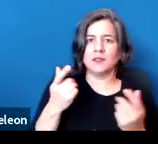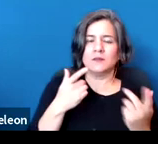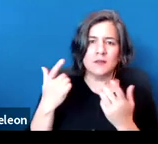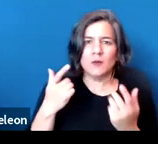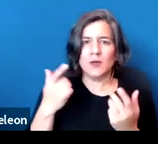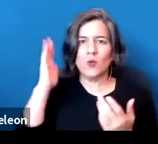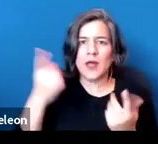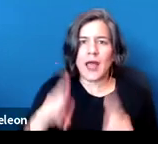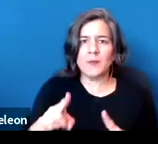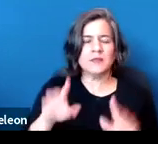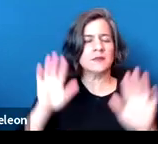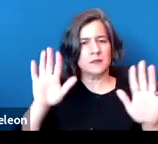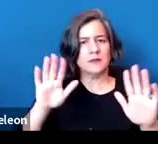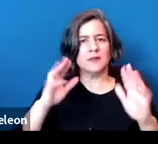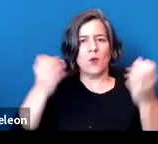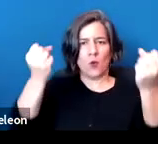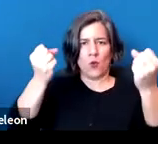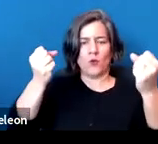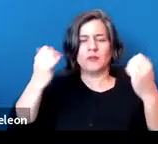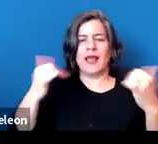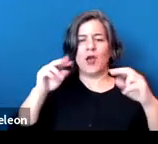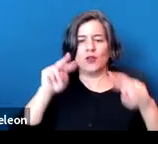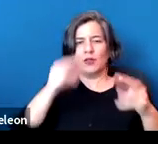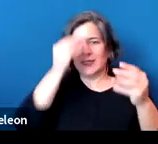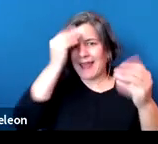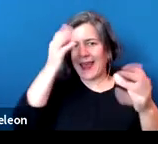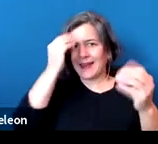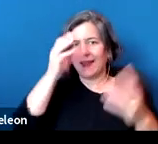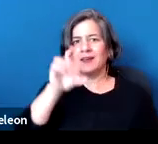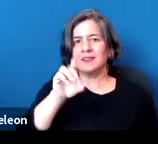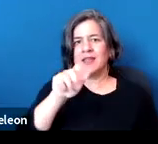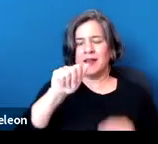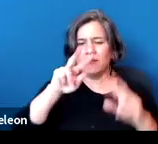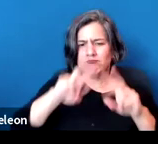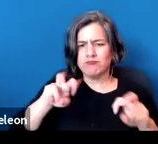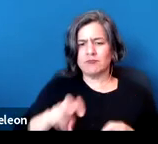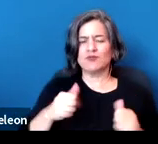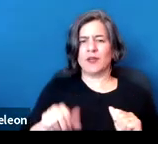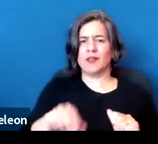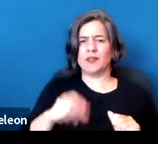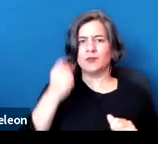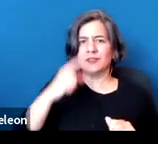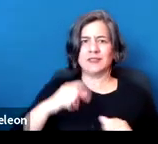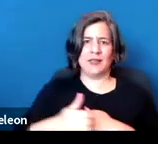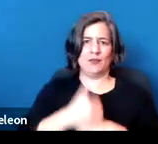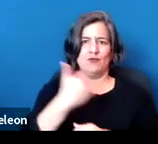to go deep into the data and try to understand the risks, not just for purpose